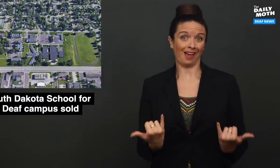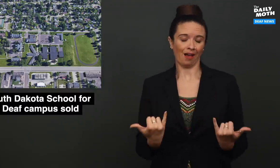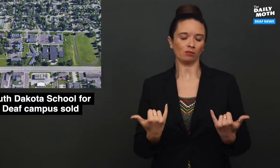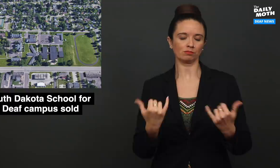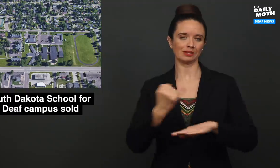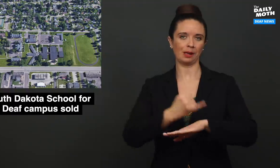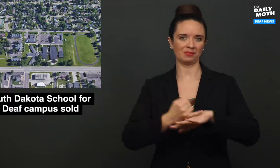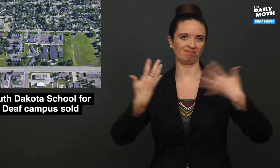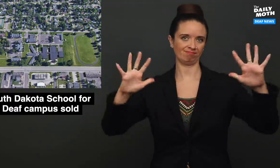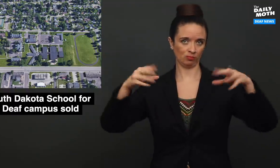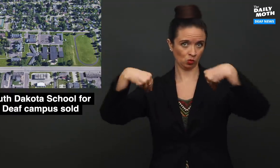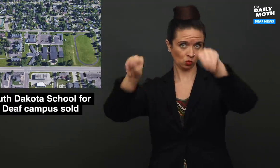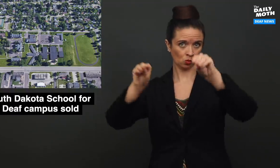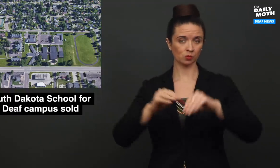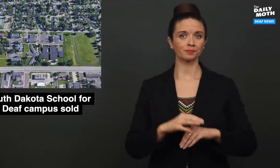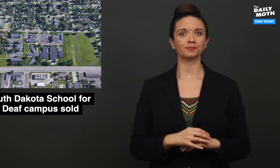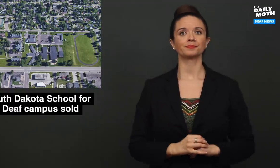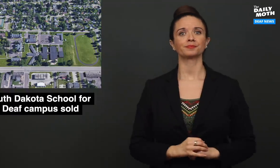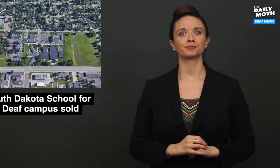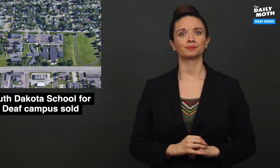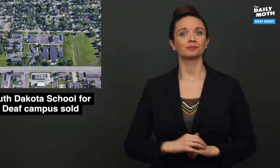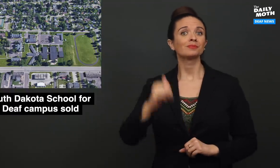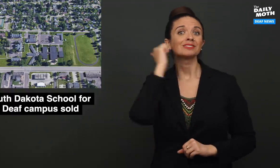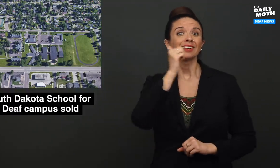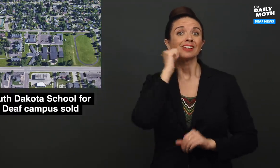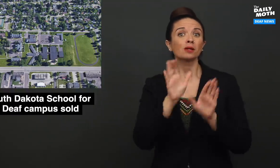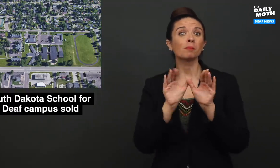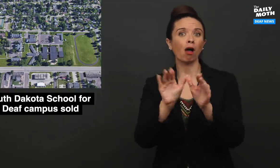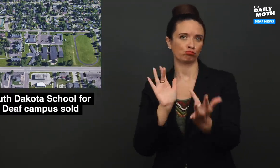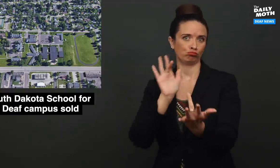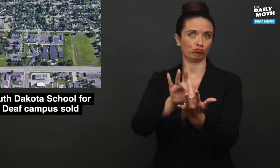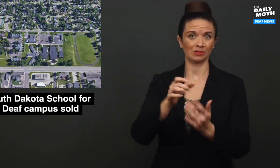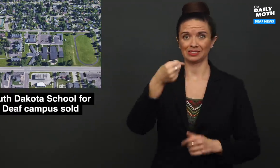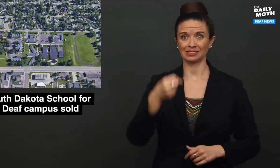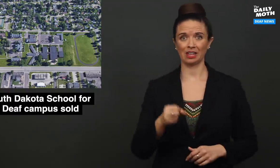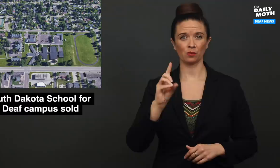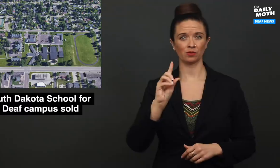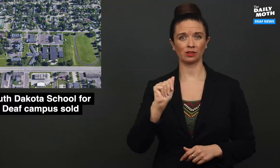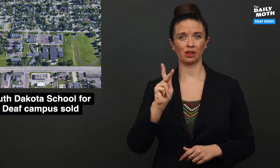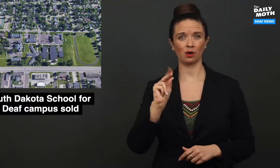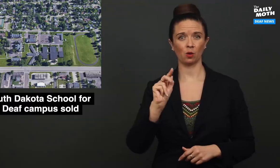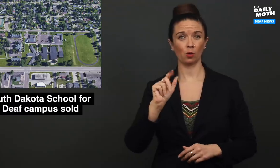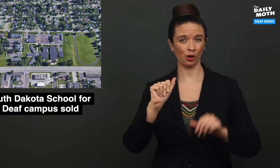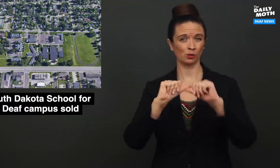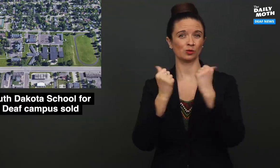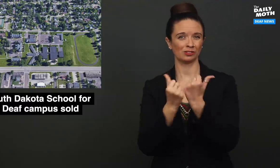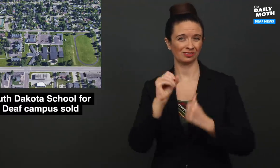but now the campus is sold. The Daily Moth reached out to the South Dakota Association